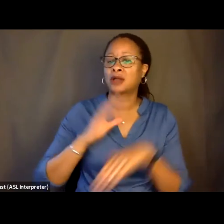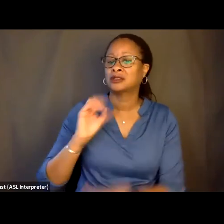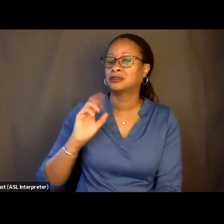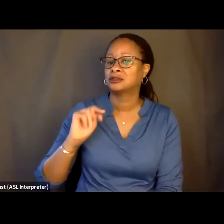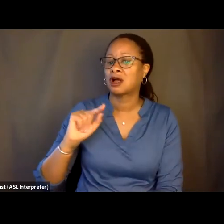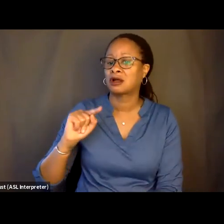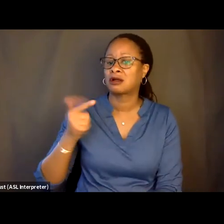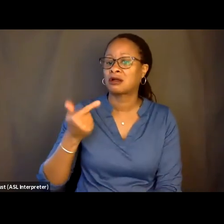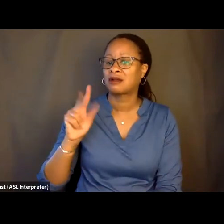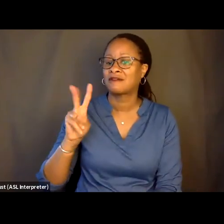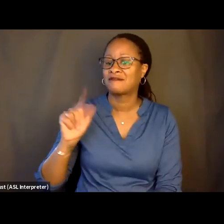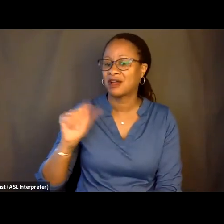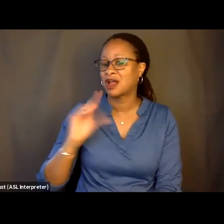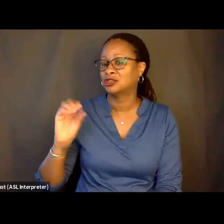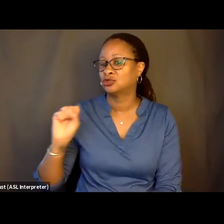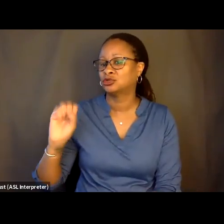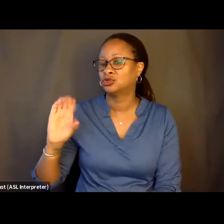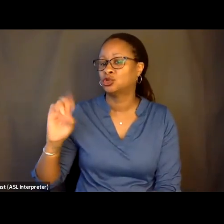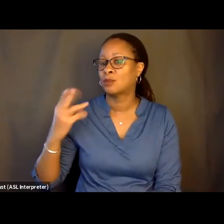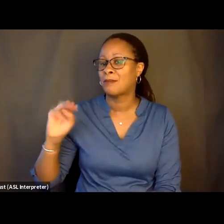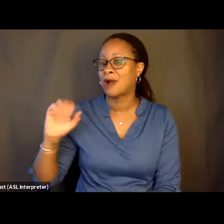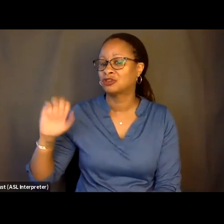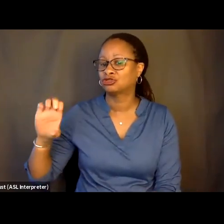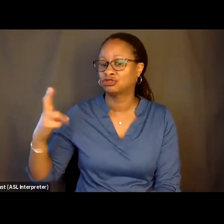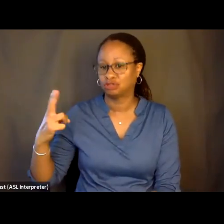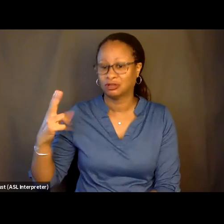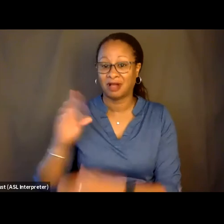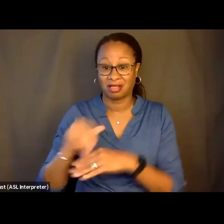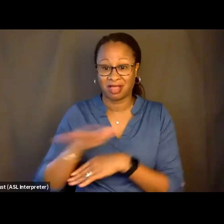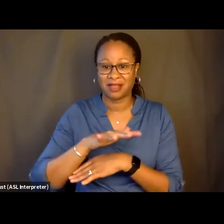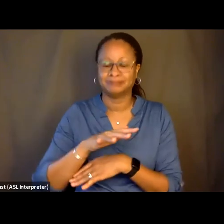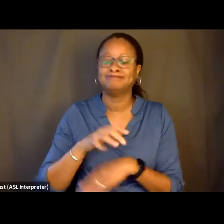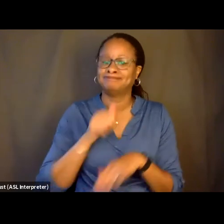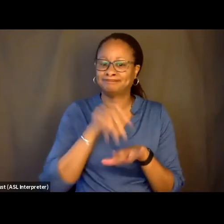as Los Angeles. These are the unceded lands of the Tongva and Chumash people